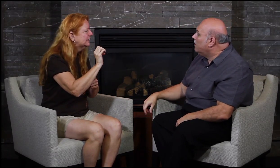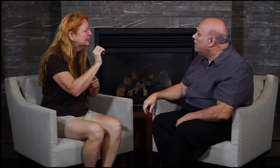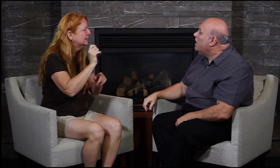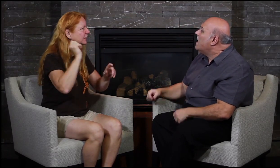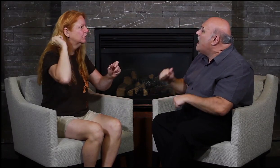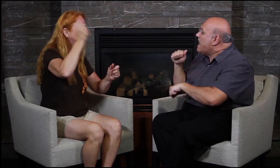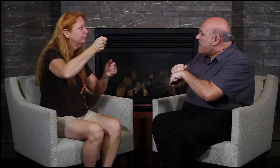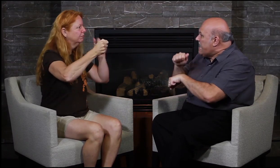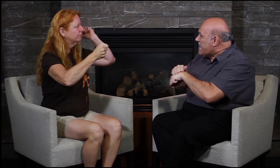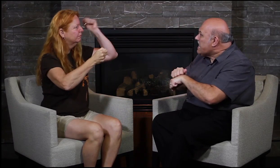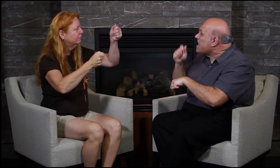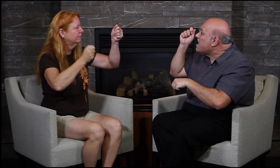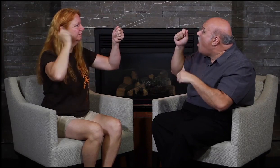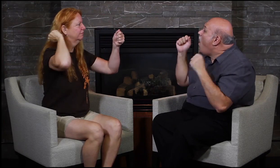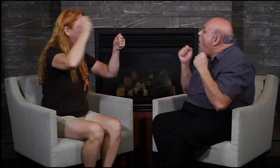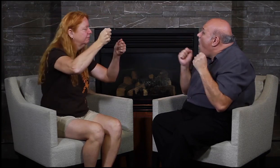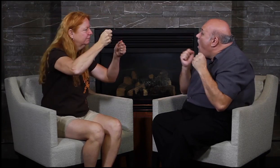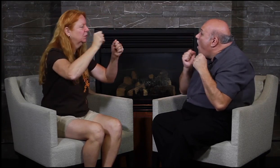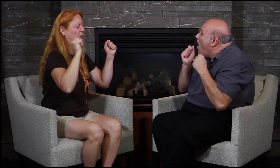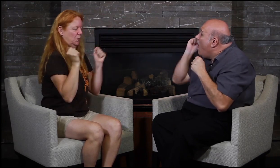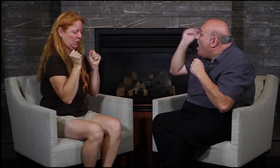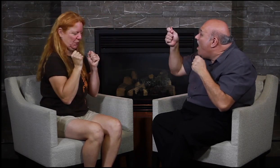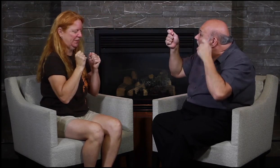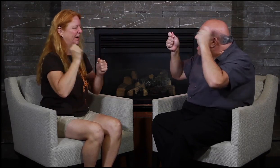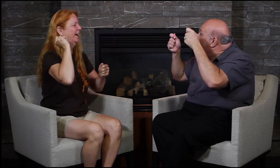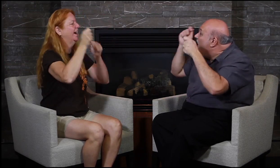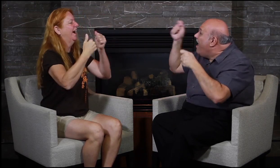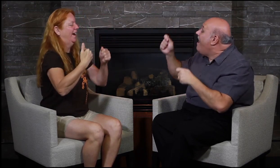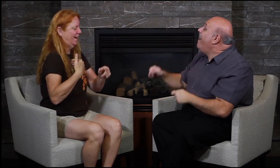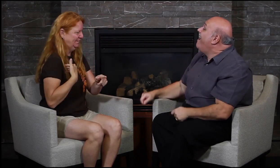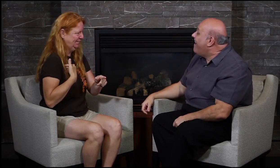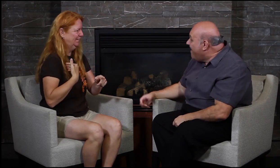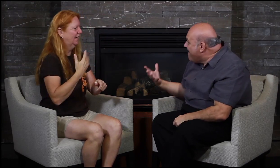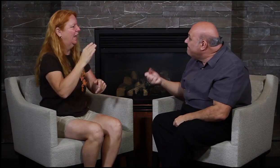only focus. We will learn how to canoe,